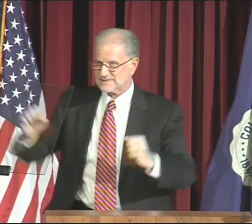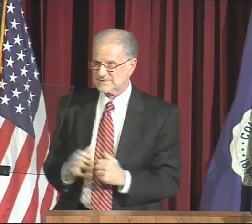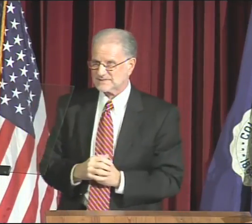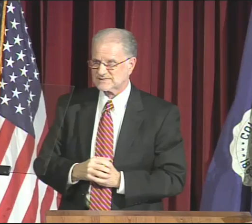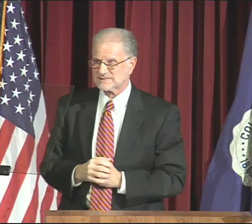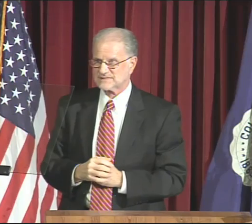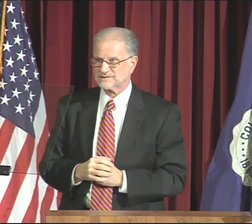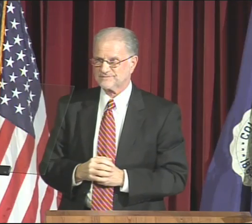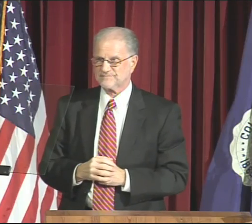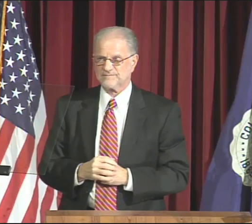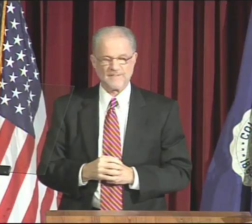for the Gallaudet Presidency.